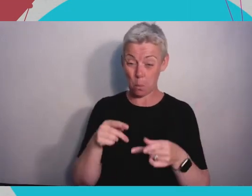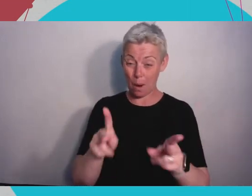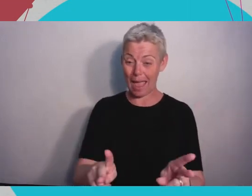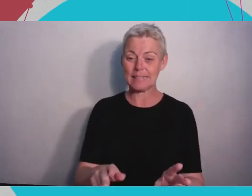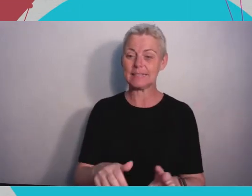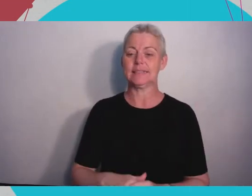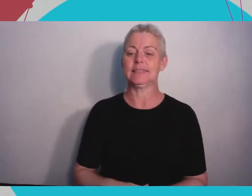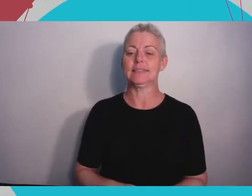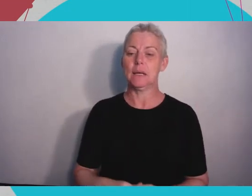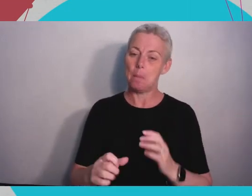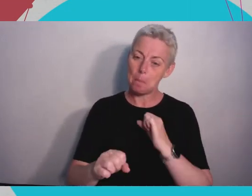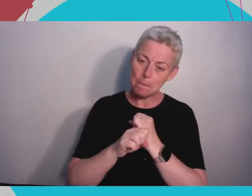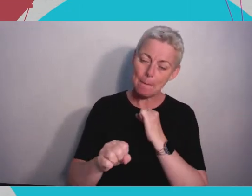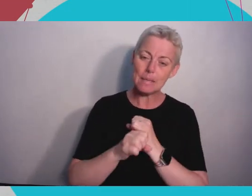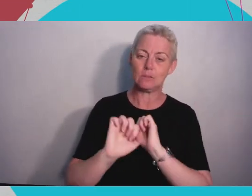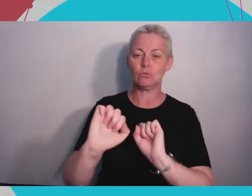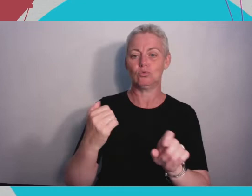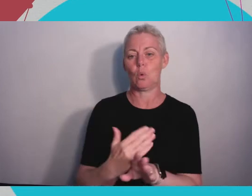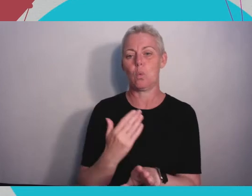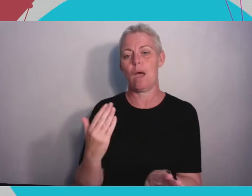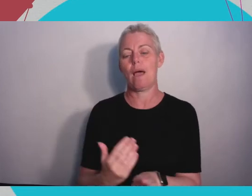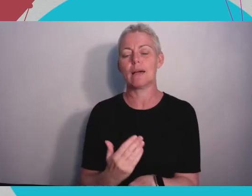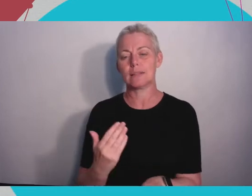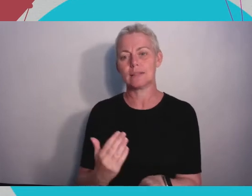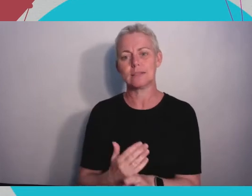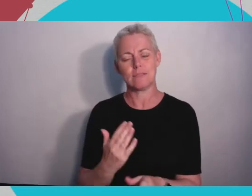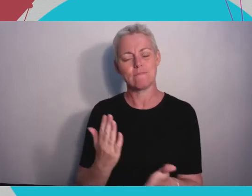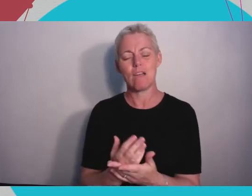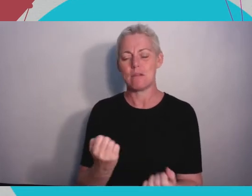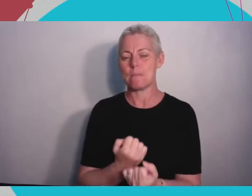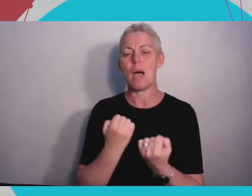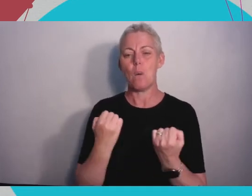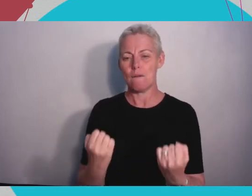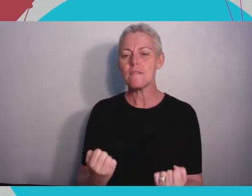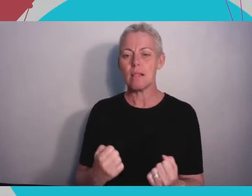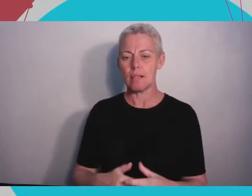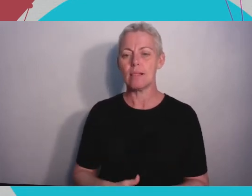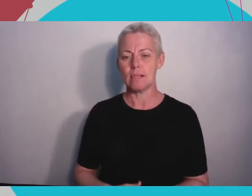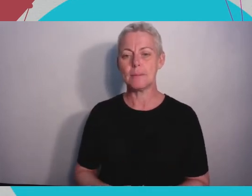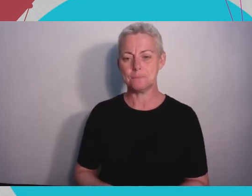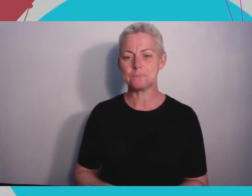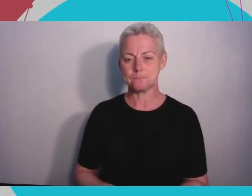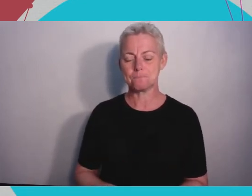I think an increasingly powerful tool. And as a lot of the working world is